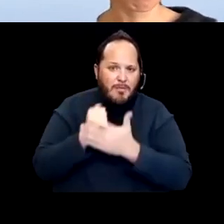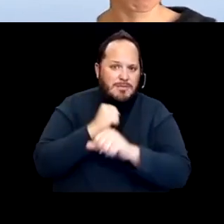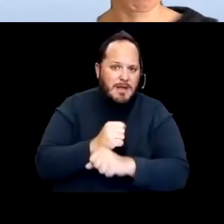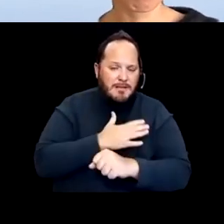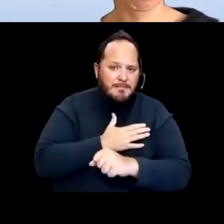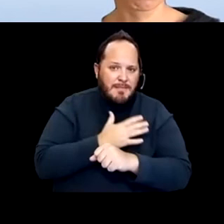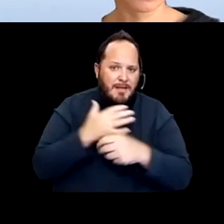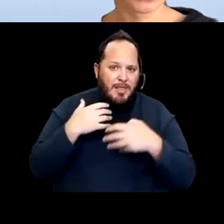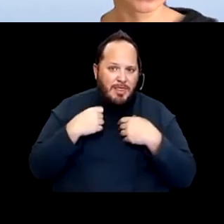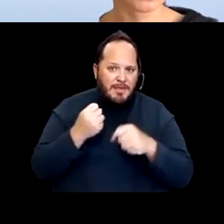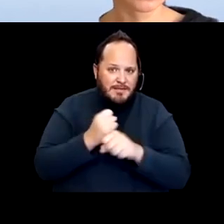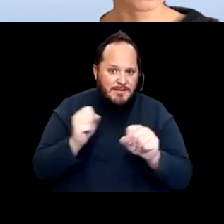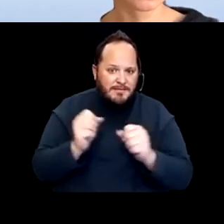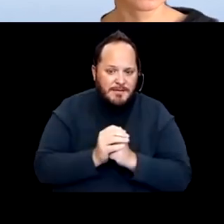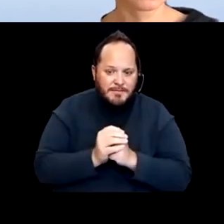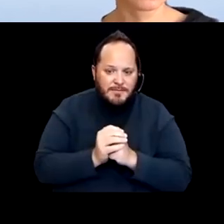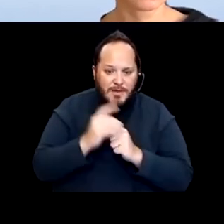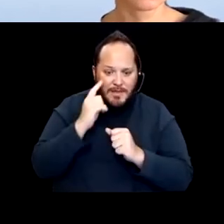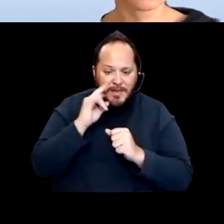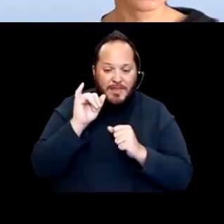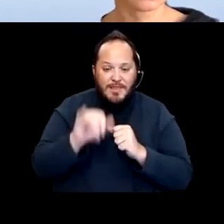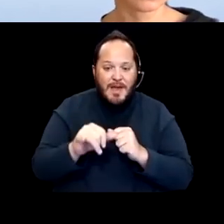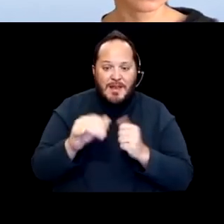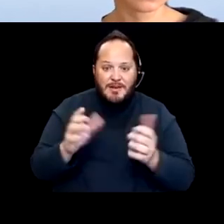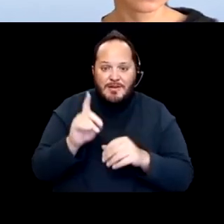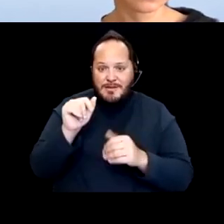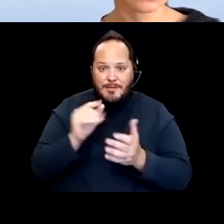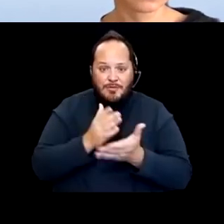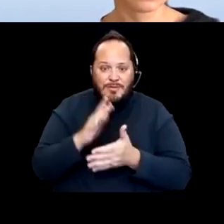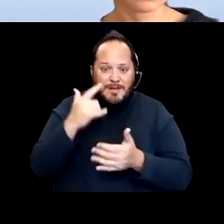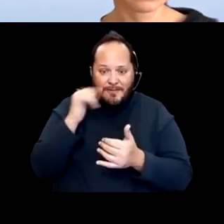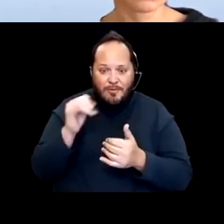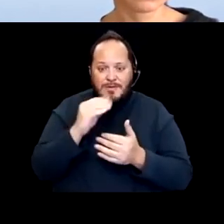of thing where I'd want Disability Rights California at some of our lawyers to get on a call with DREDF